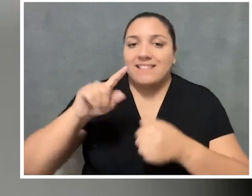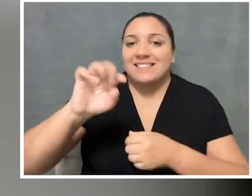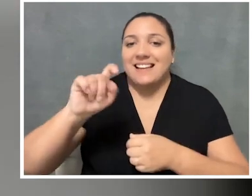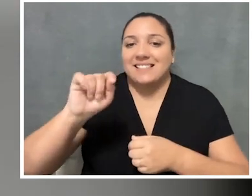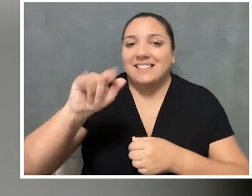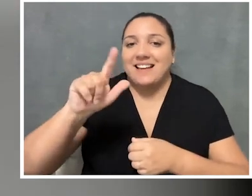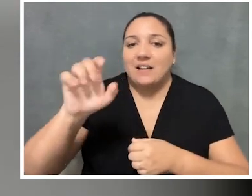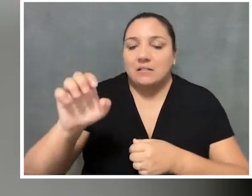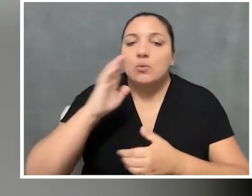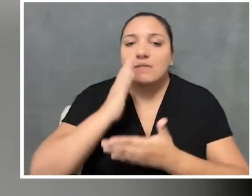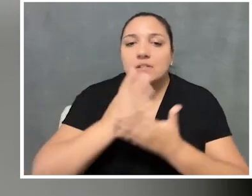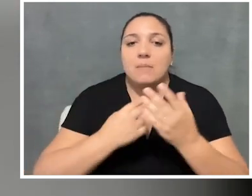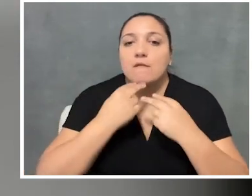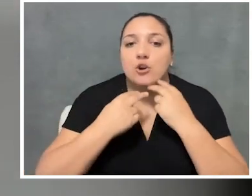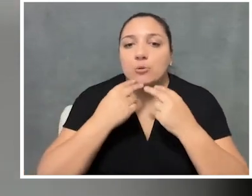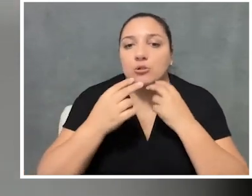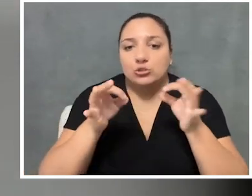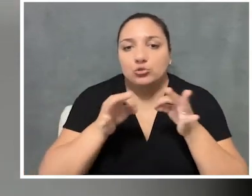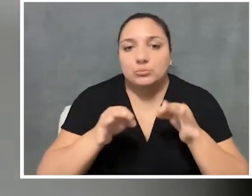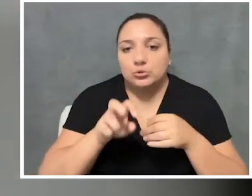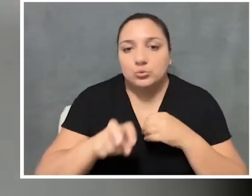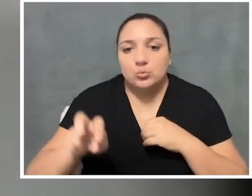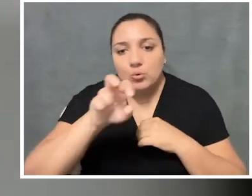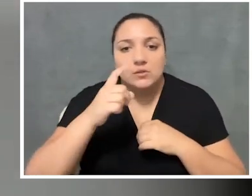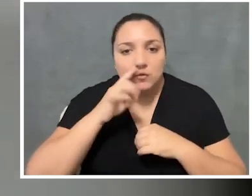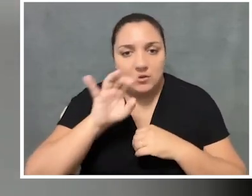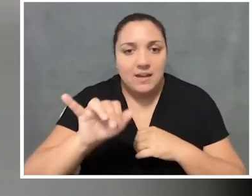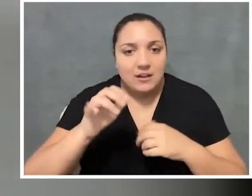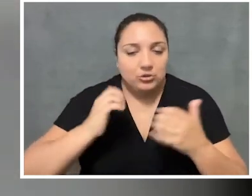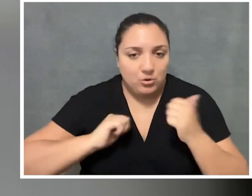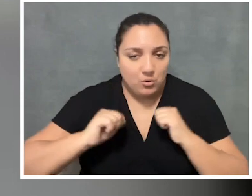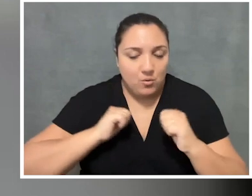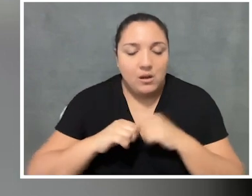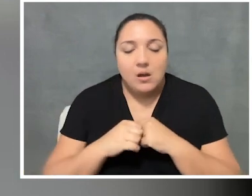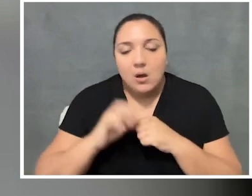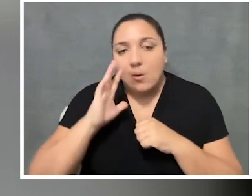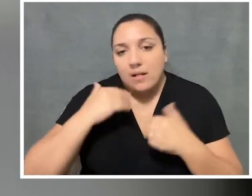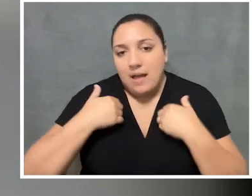We have a couple of verbal description tours coming up for that show.